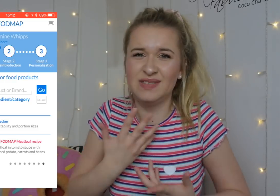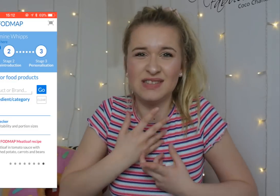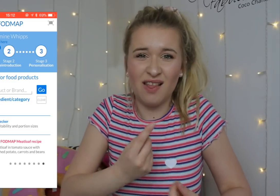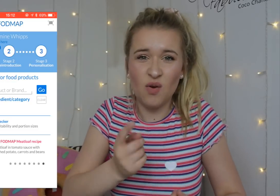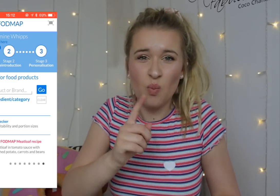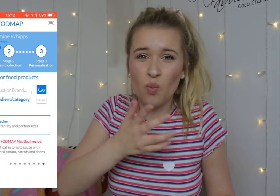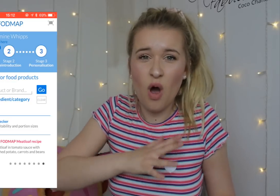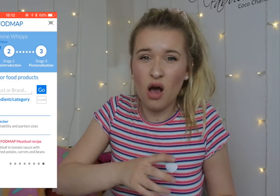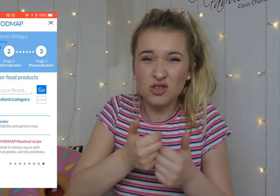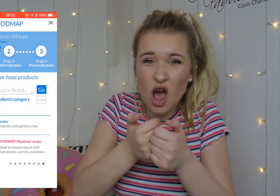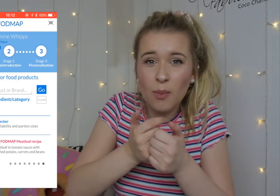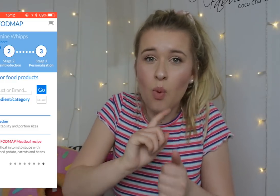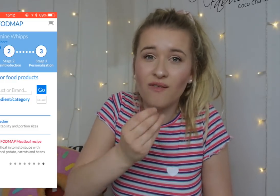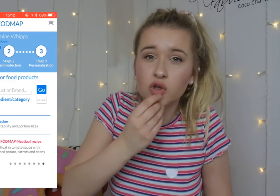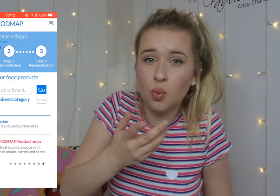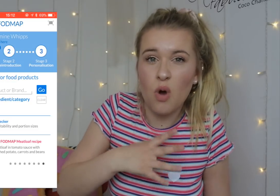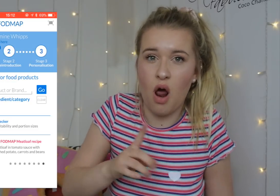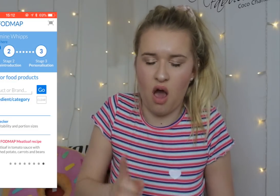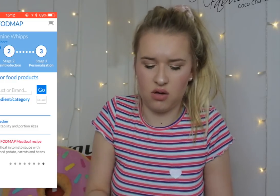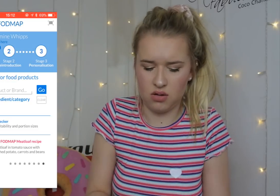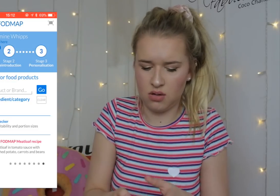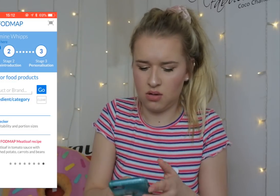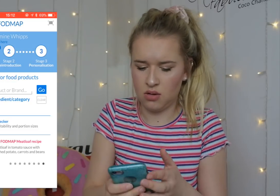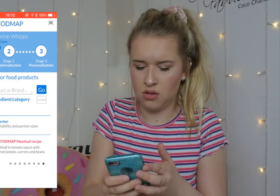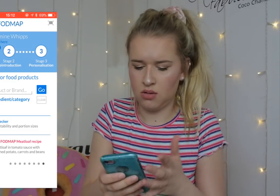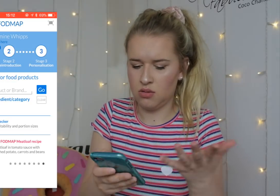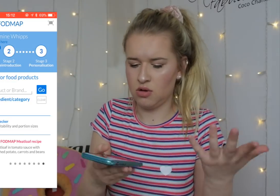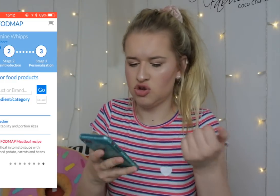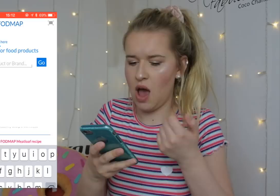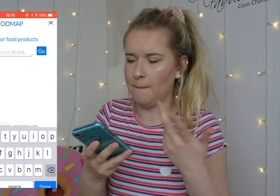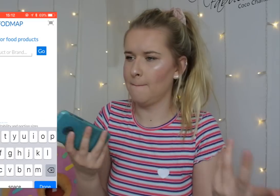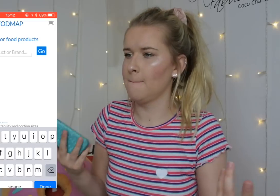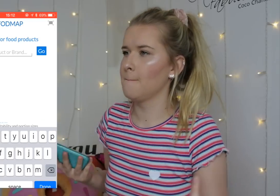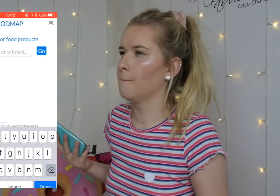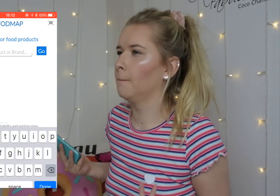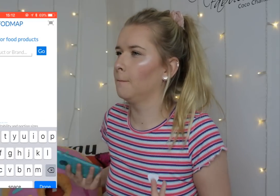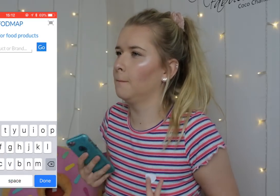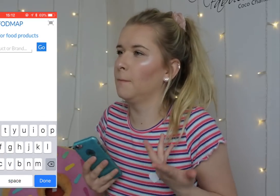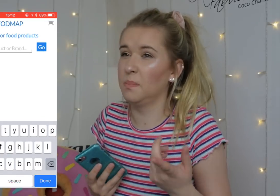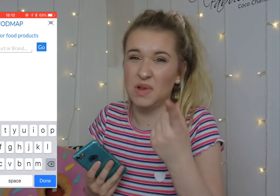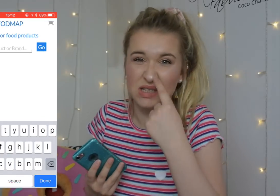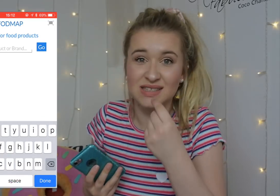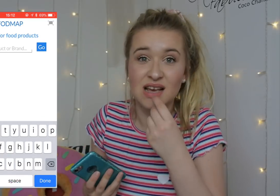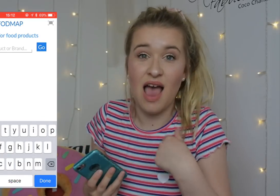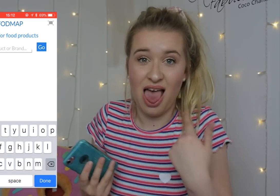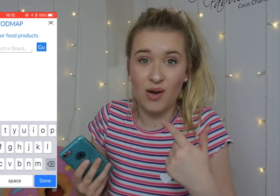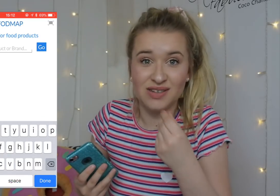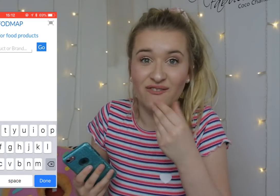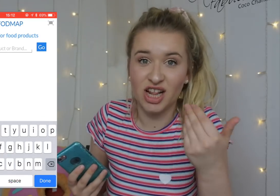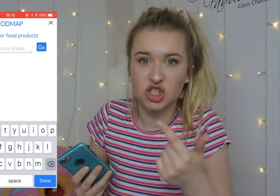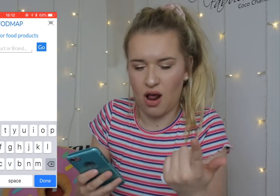it's up to you what you want to type... I'm going to type fish and see which I'm allowed to have.